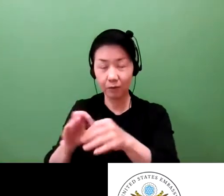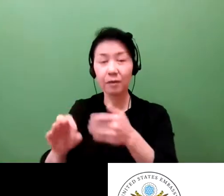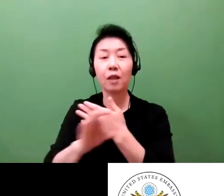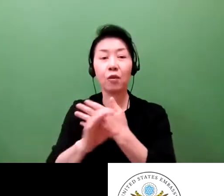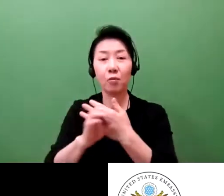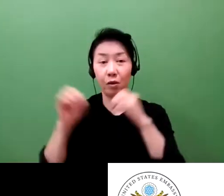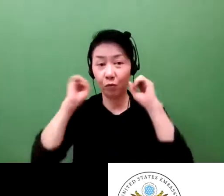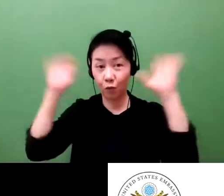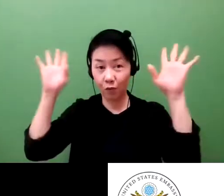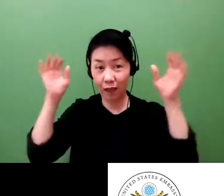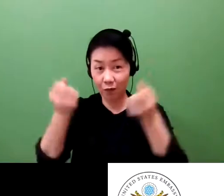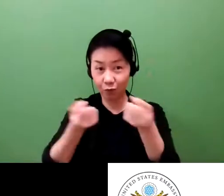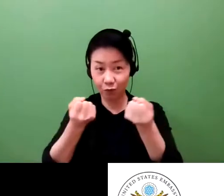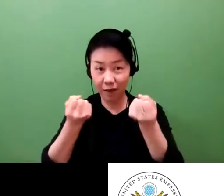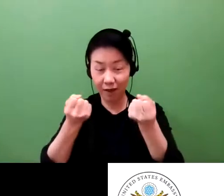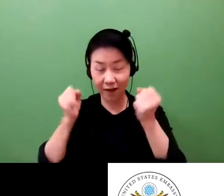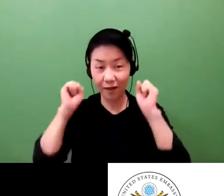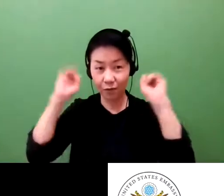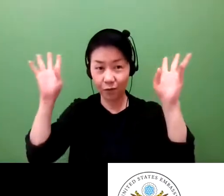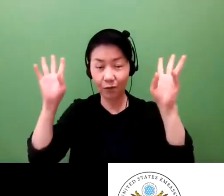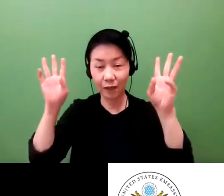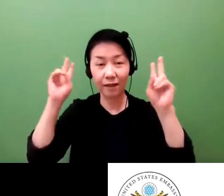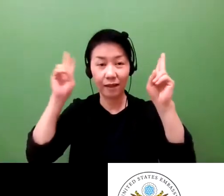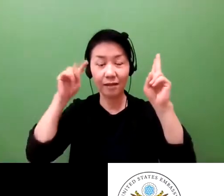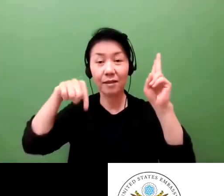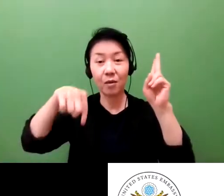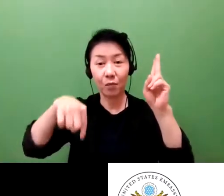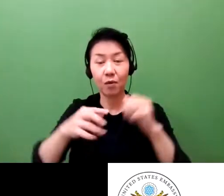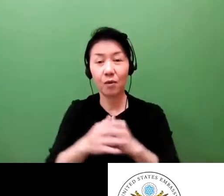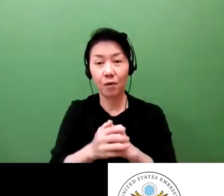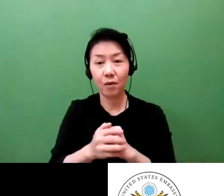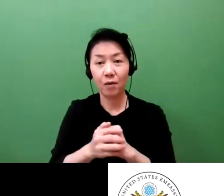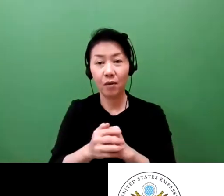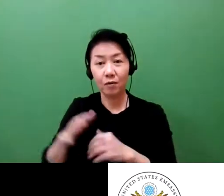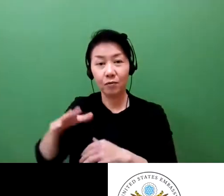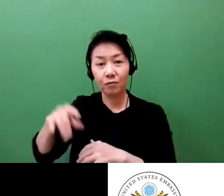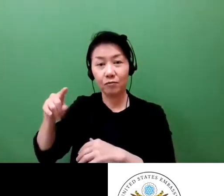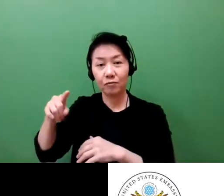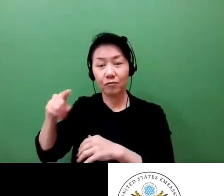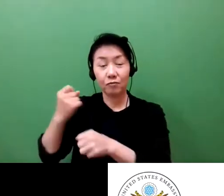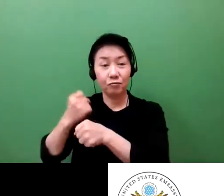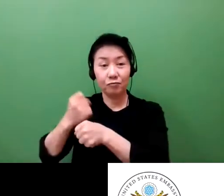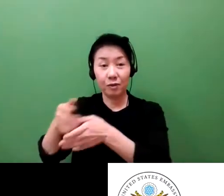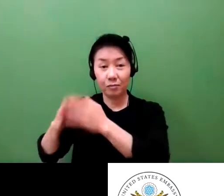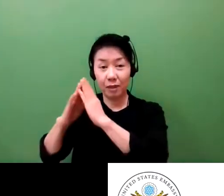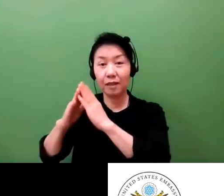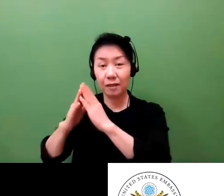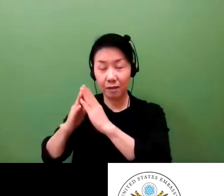And we see the likes of Toyota, automotive manufacture.